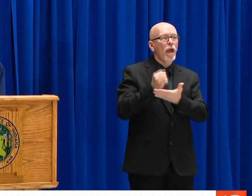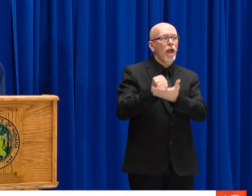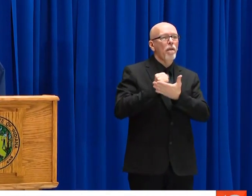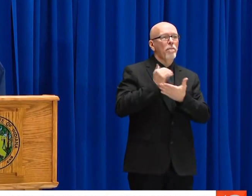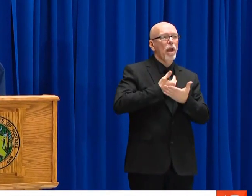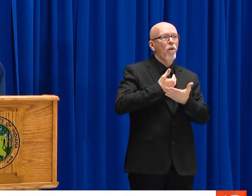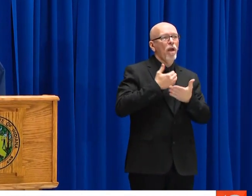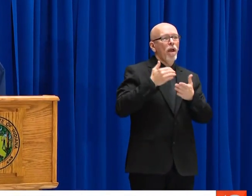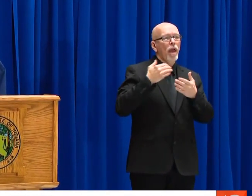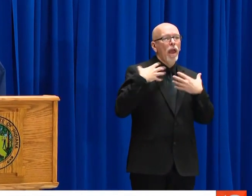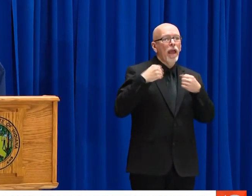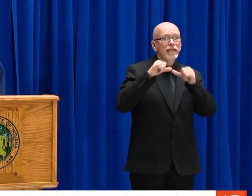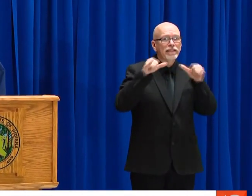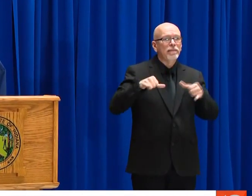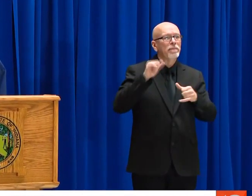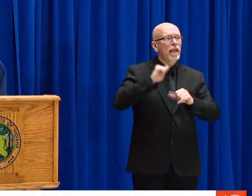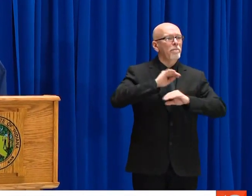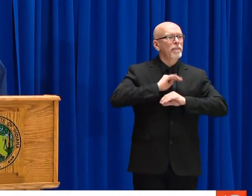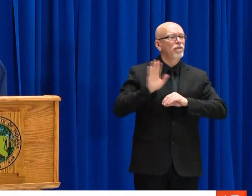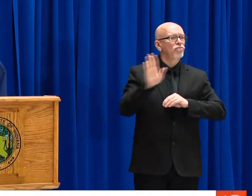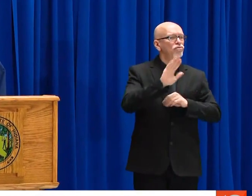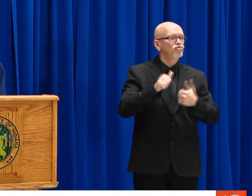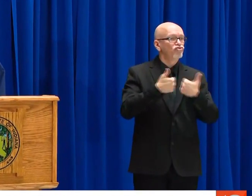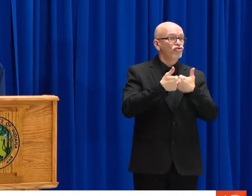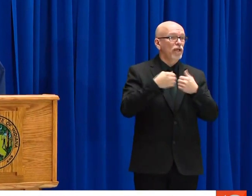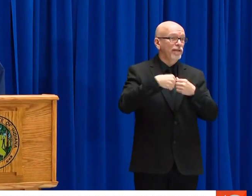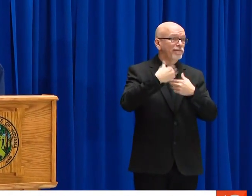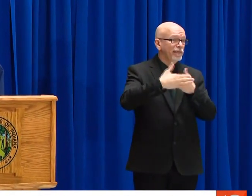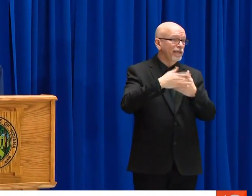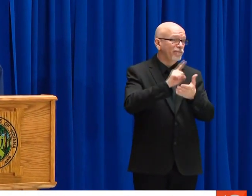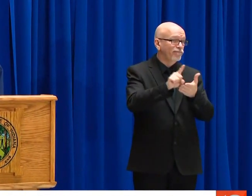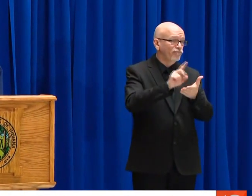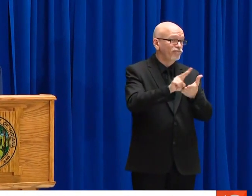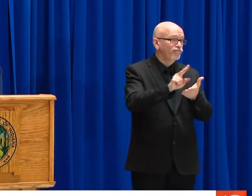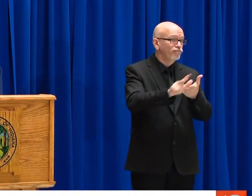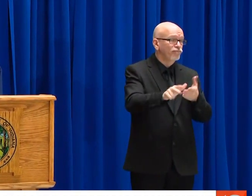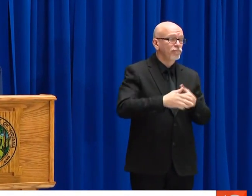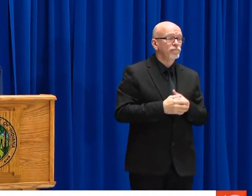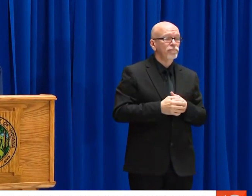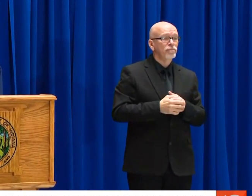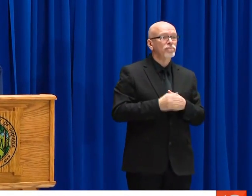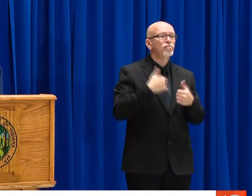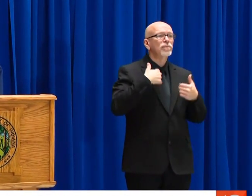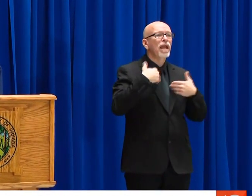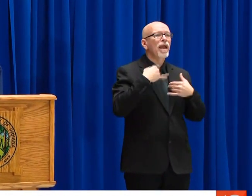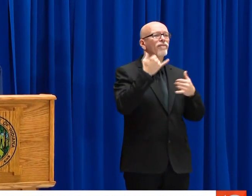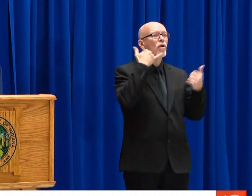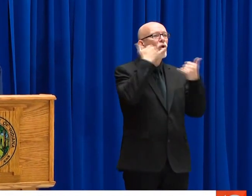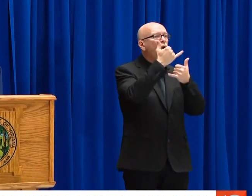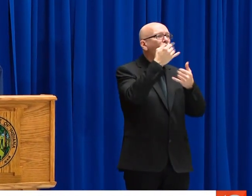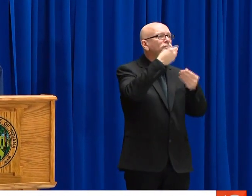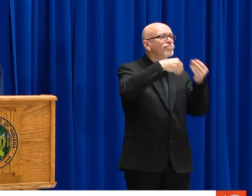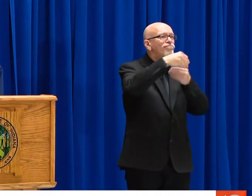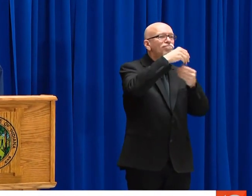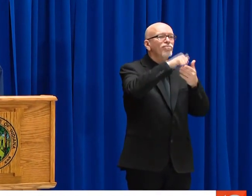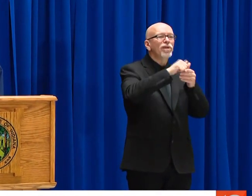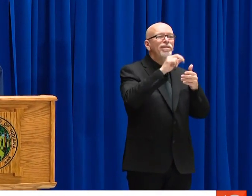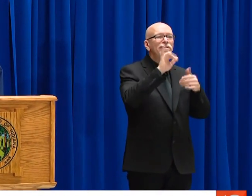BEDS AND VENTILATORS AND WHAT IS THEIR REALISTIC SURGE CAPACITY FOR THOSE SAME FACTORS. THIS WILL HELP OUR HEALTHCARE SYSTEMS MEET THE CHALLENGES THAT